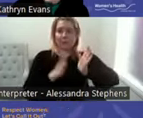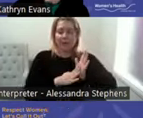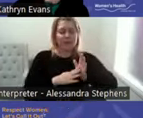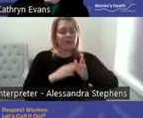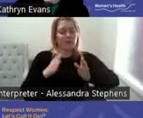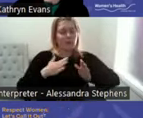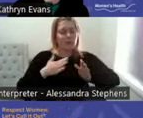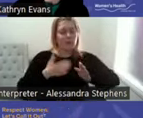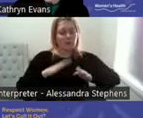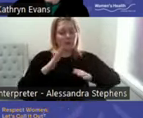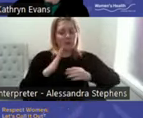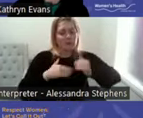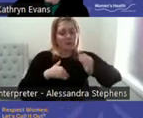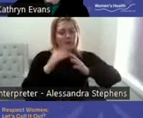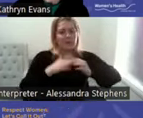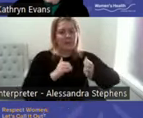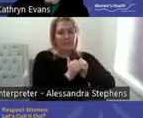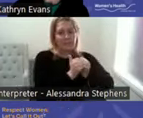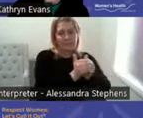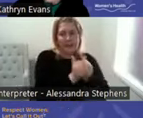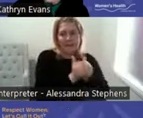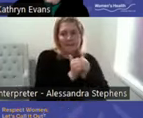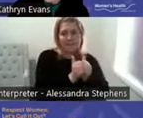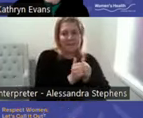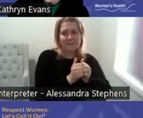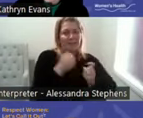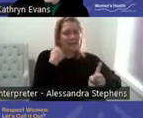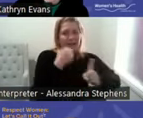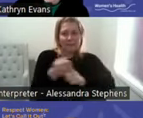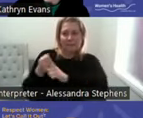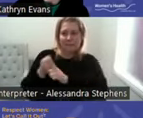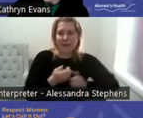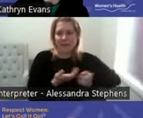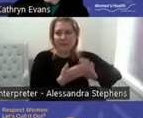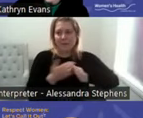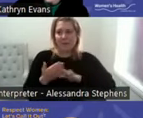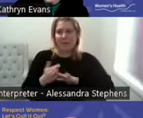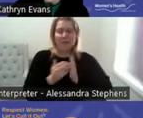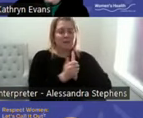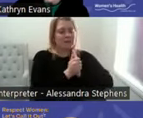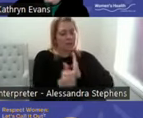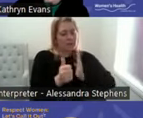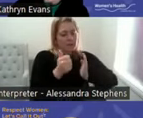Grows capacity and build knowledge through skills, resources and expertise about gender equity.